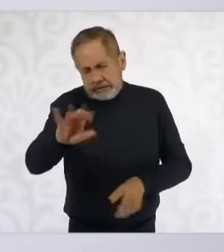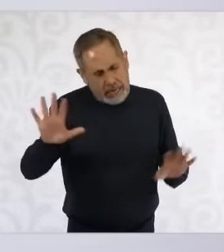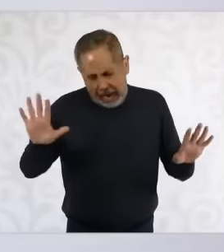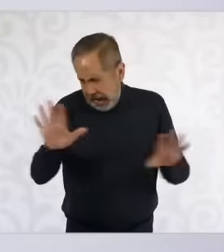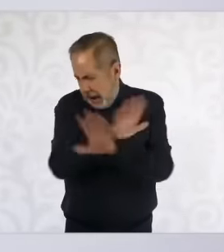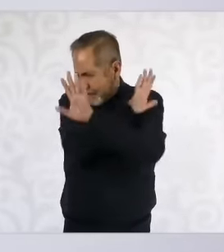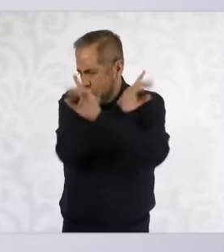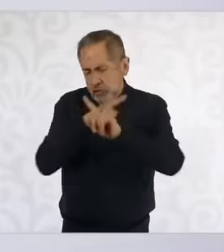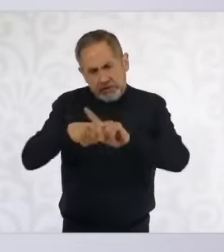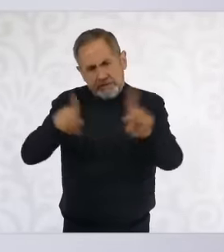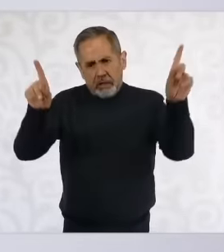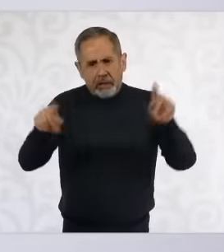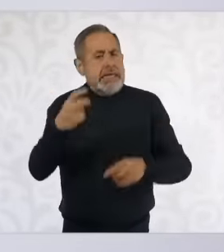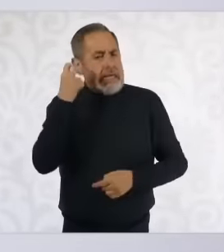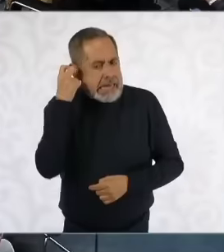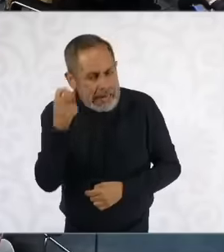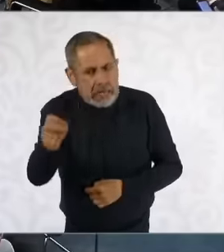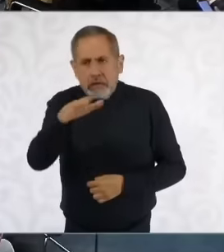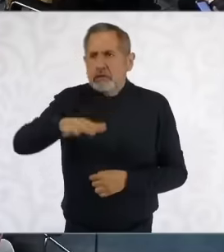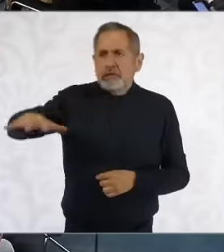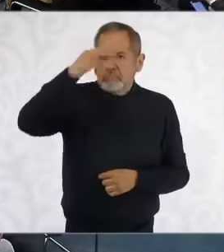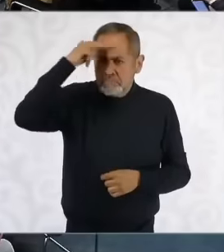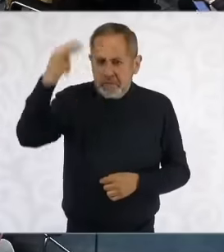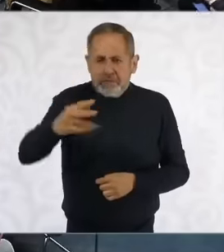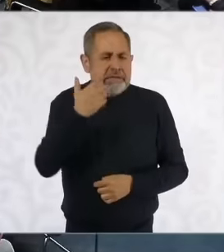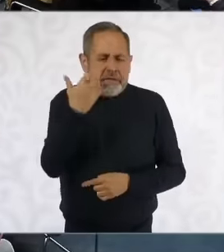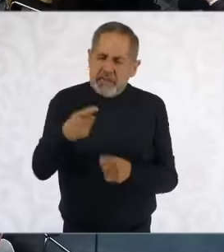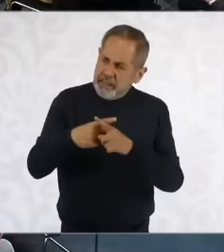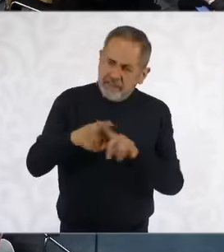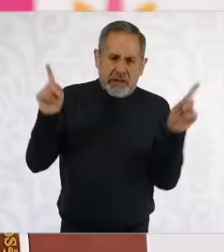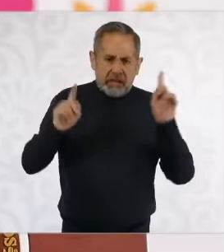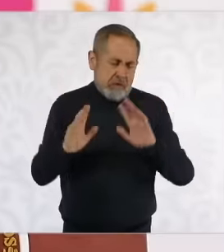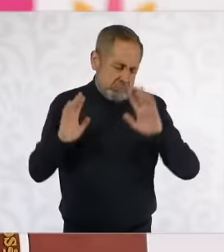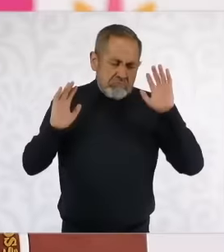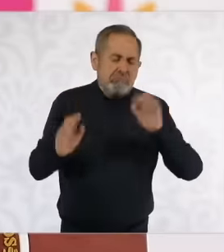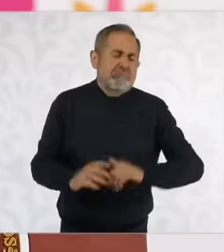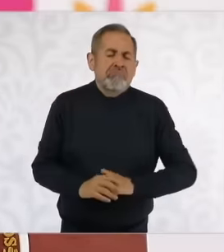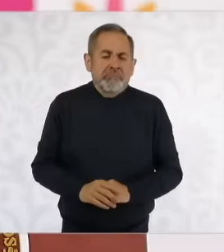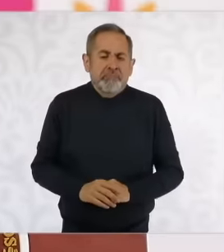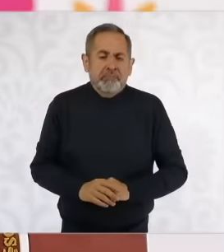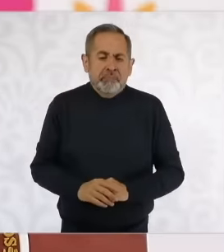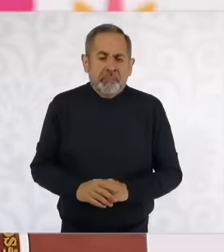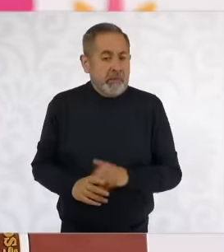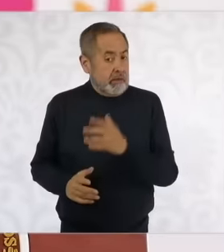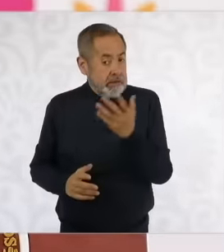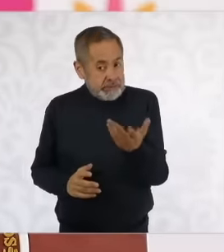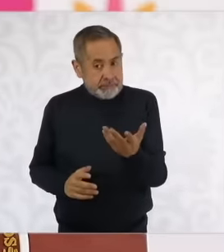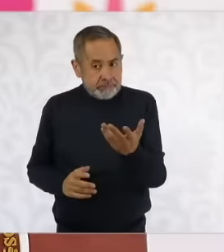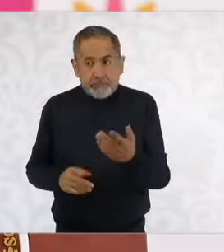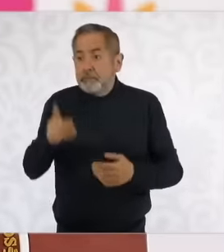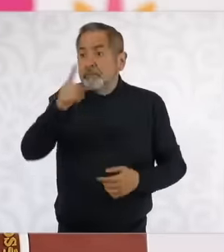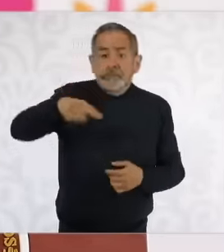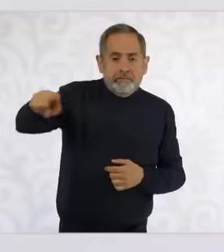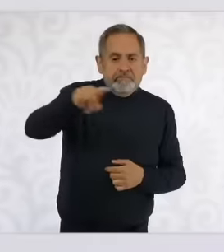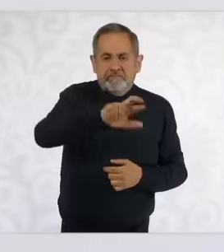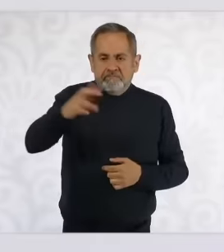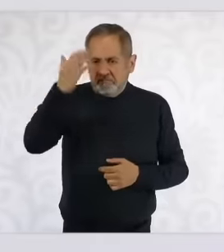what the people of Mexico want Why do we have the recognition because we have not